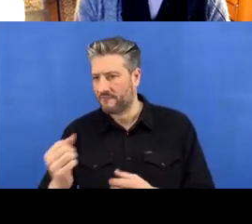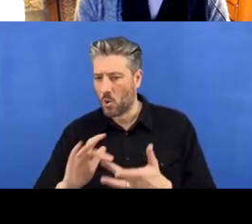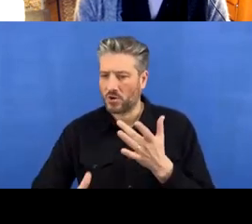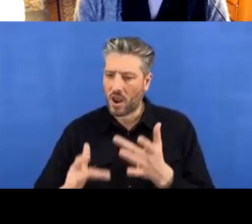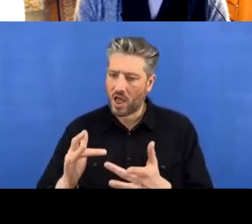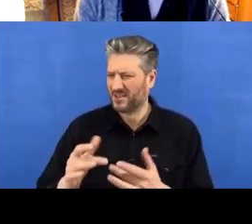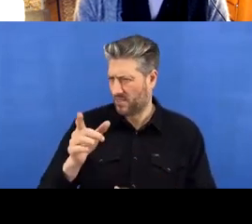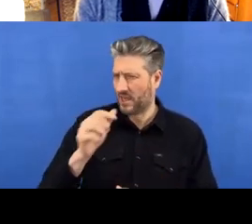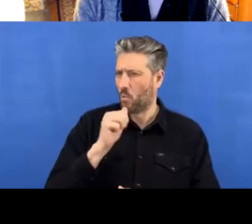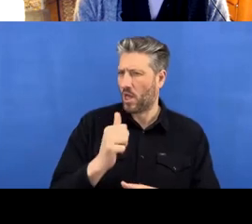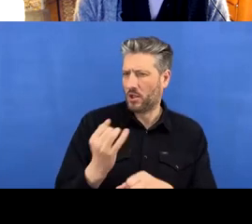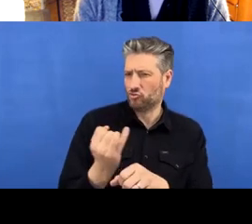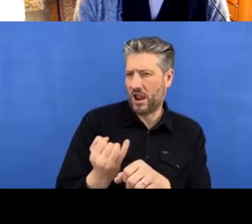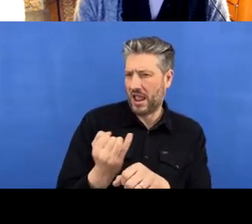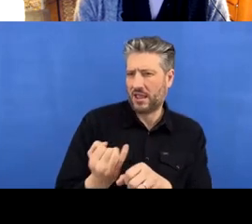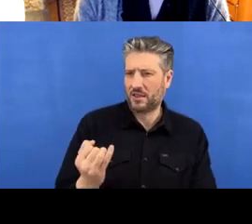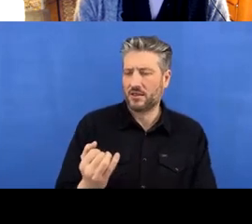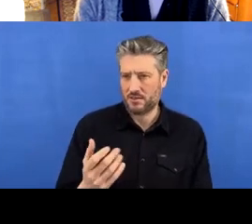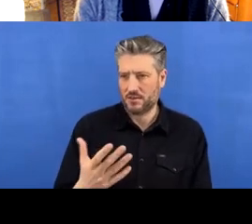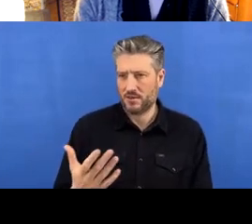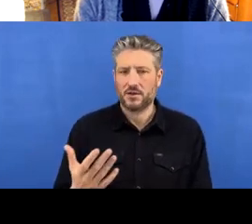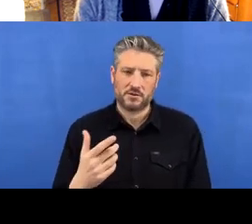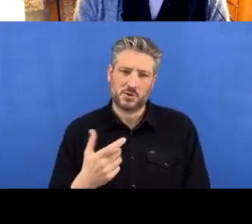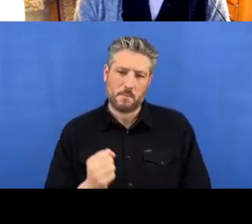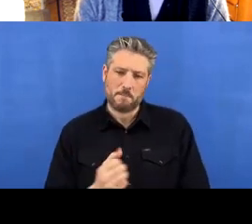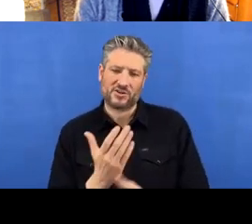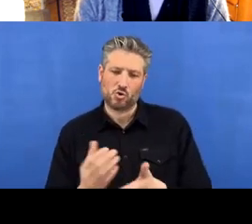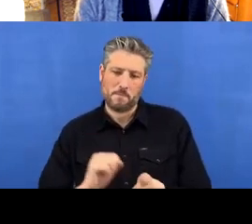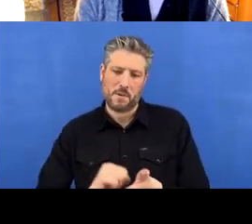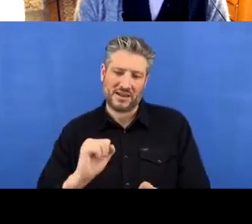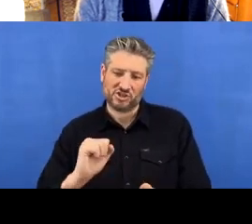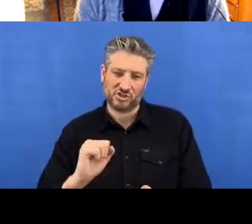we need to make sure that we publish it in GitHub Desktop. So just to repeat that